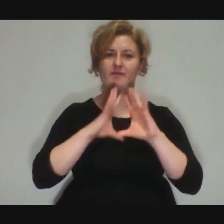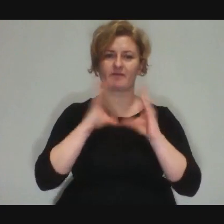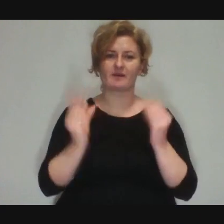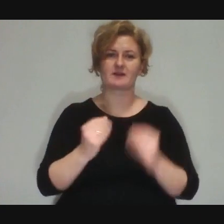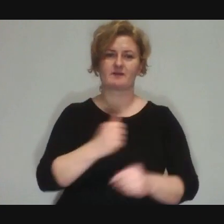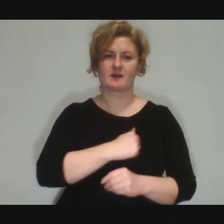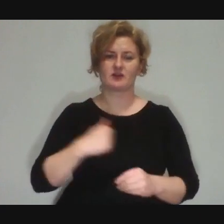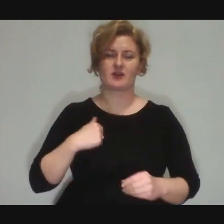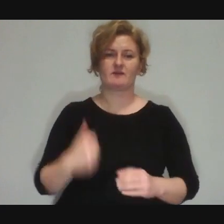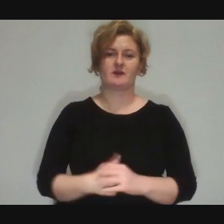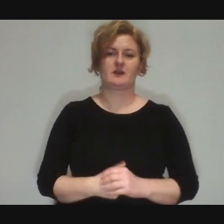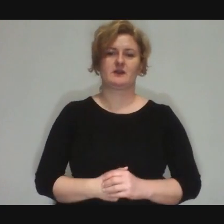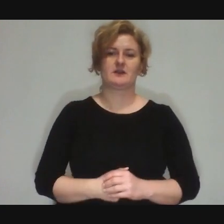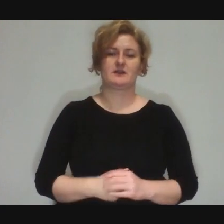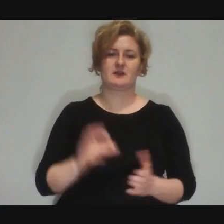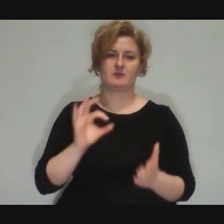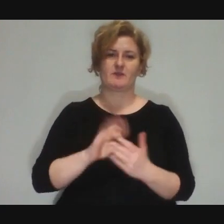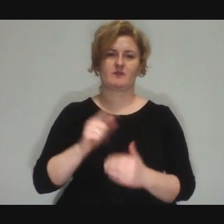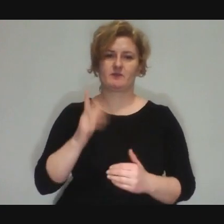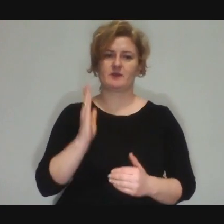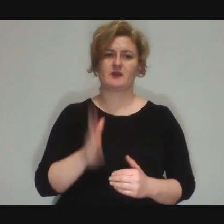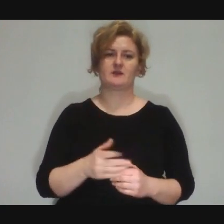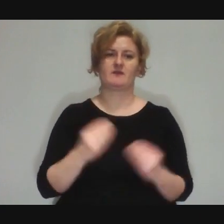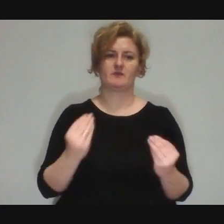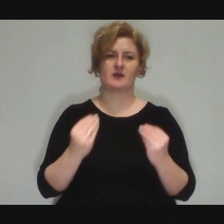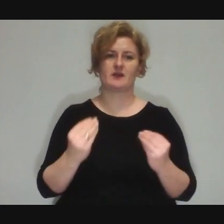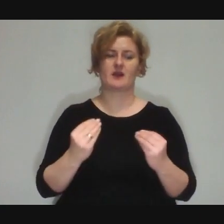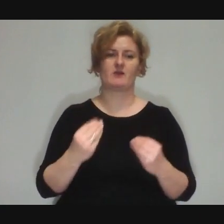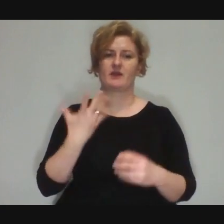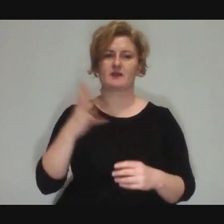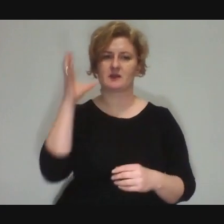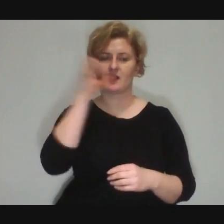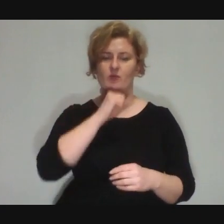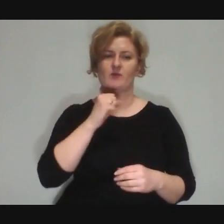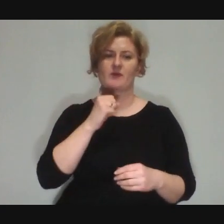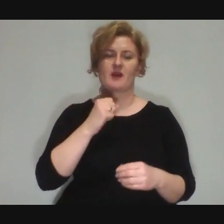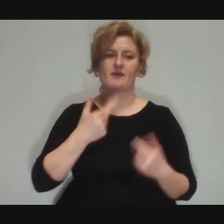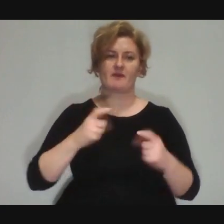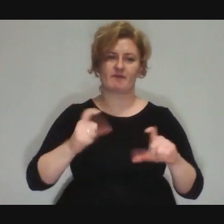I'm sure it will be a fantastic unforgettable show to watch! I will watch it